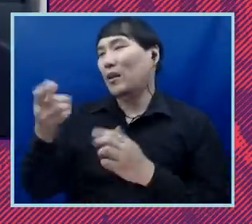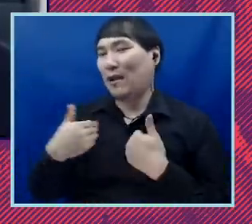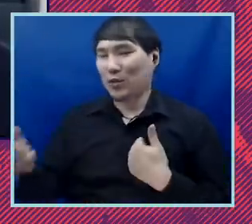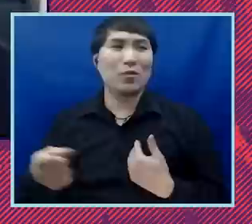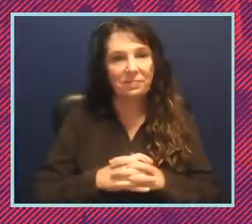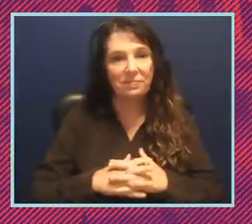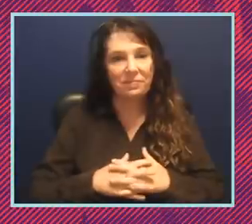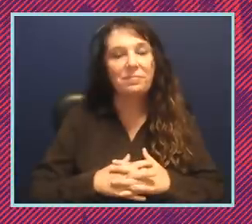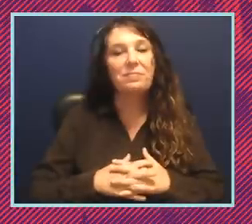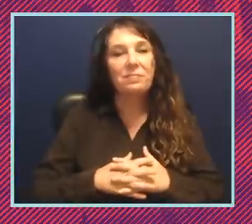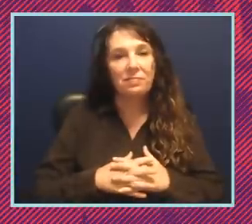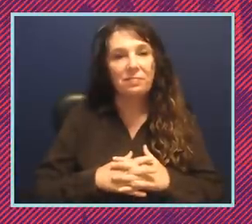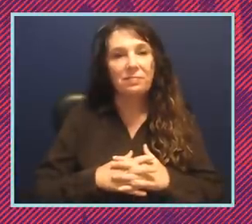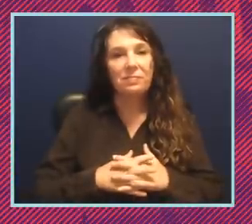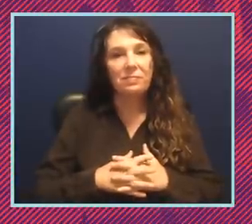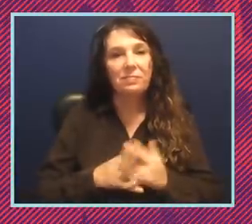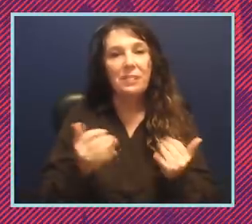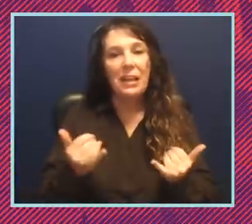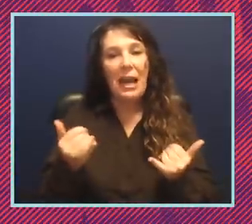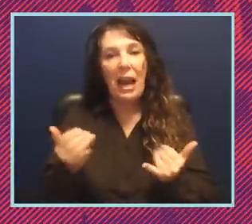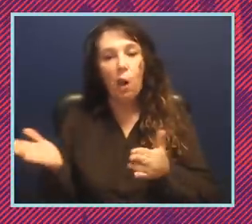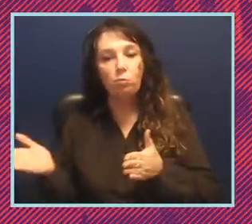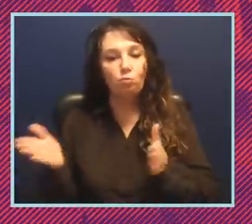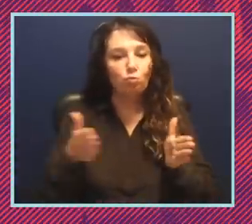I'm honored to be here. My pleasure. So to pivot now to the question around the affiliates,